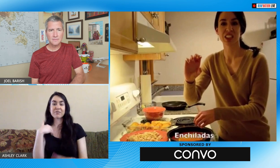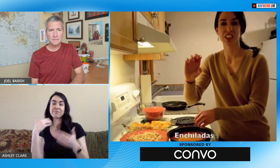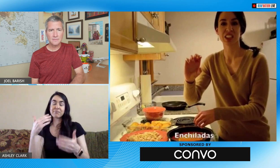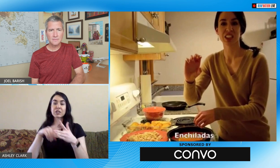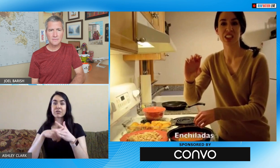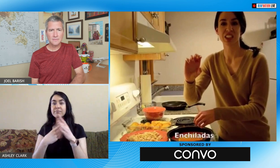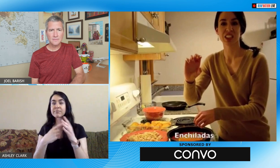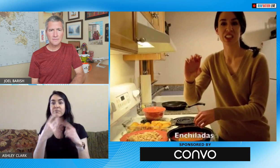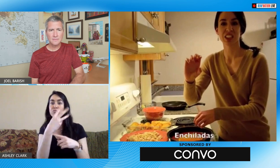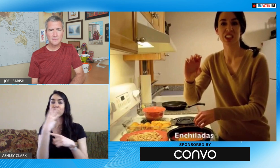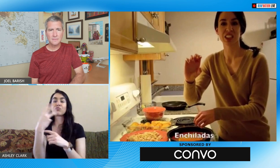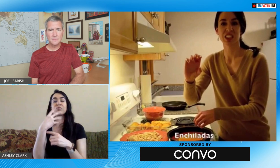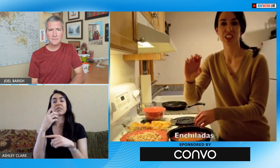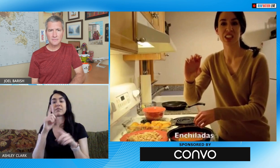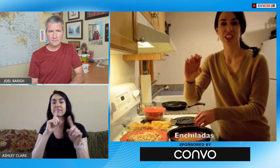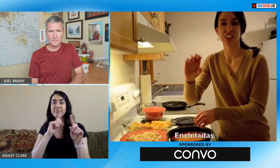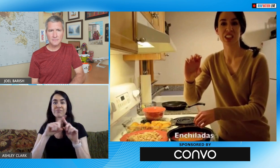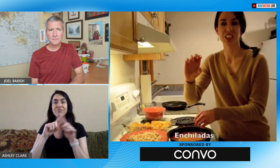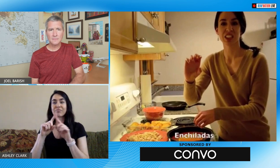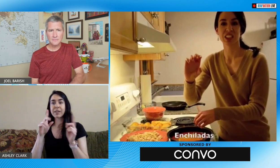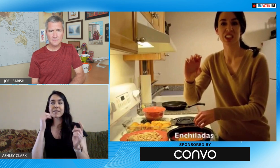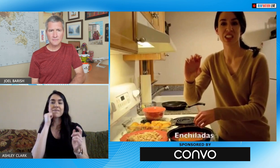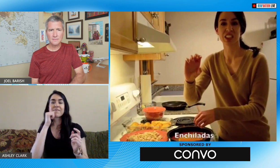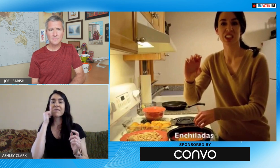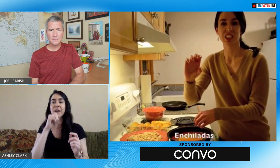experience I thought about I thought you know I can go ahead and just record